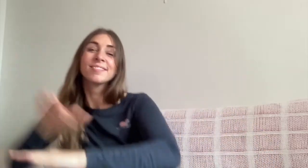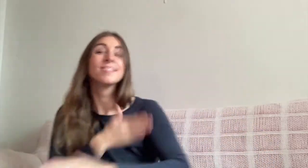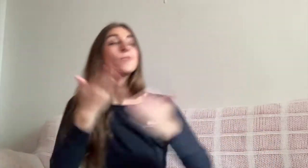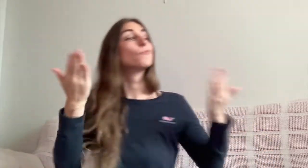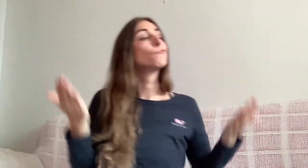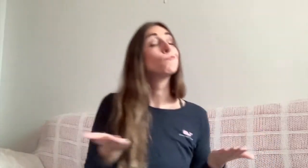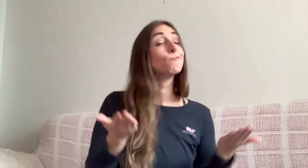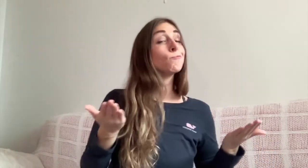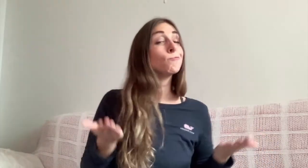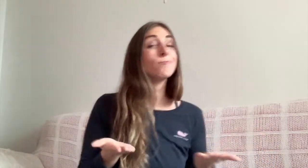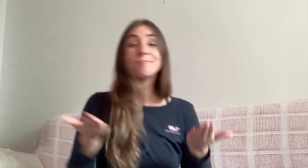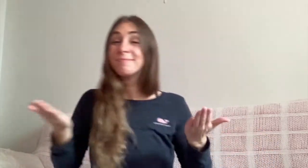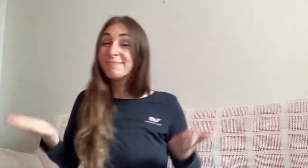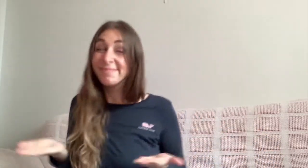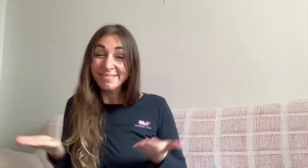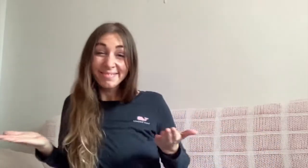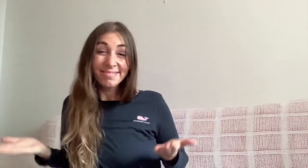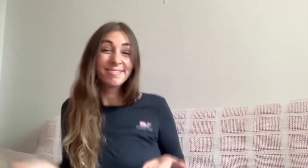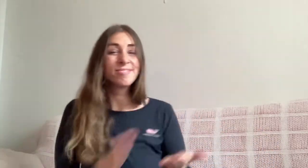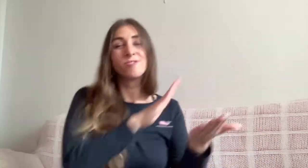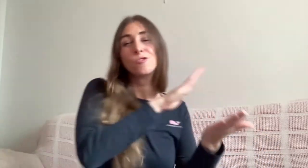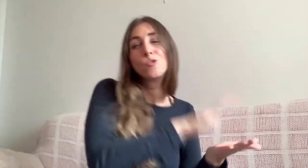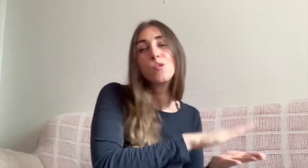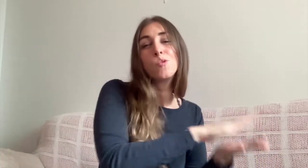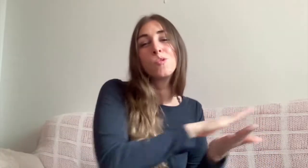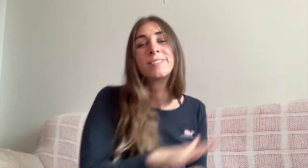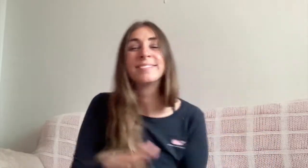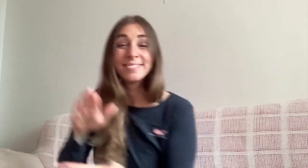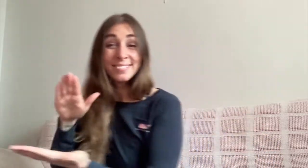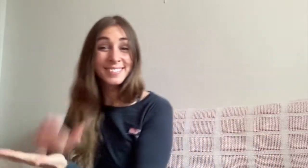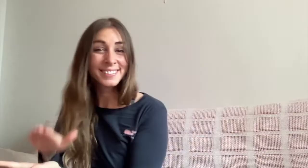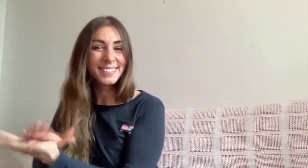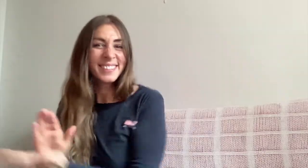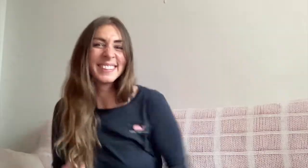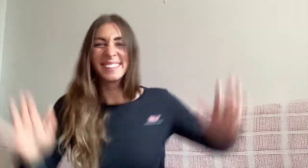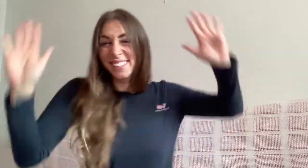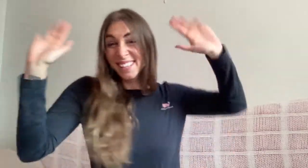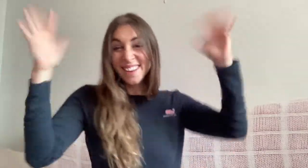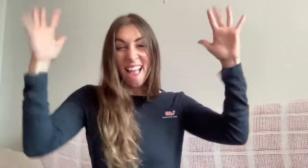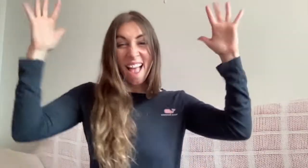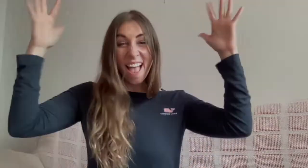here here at school at school hooray!